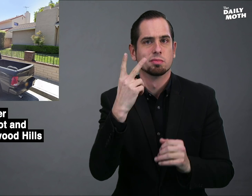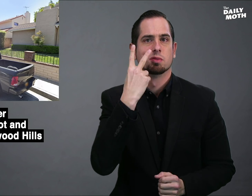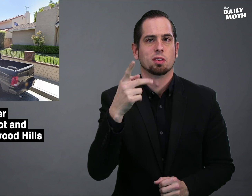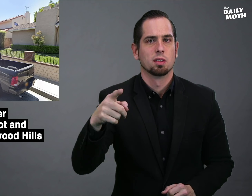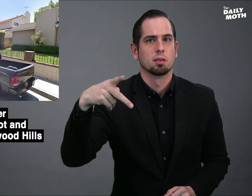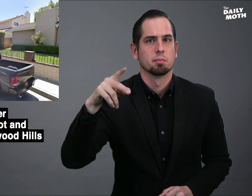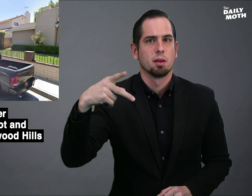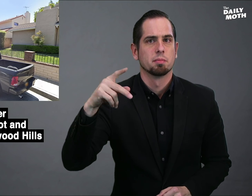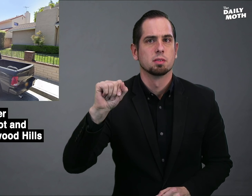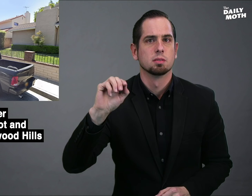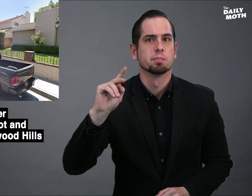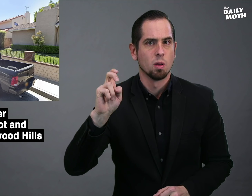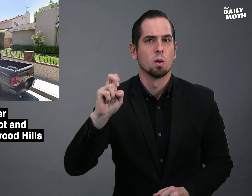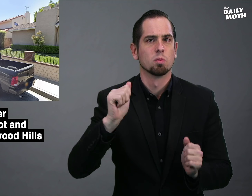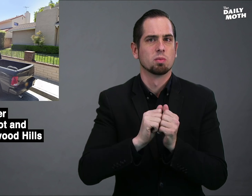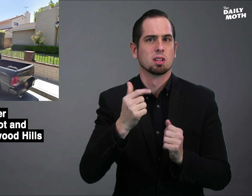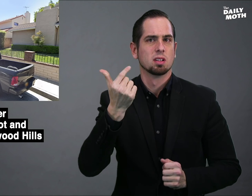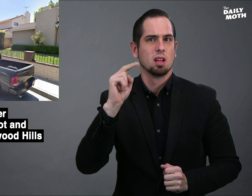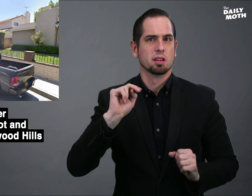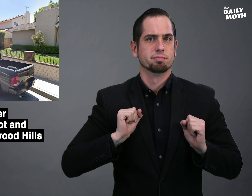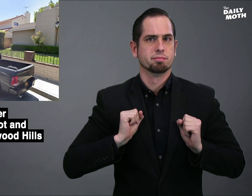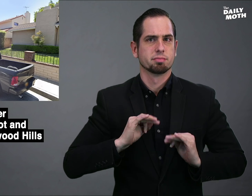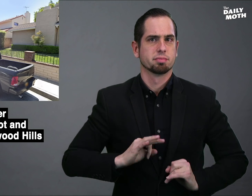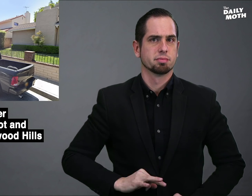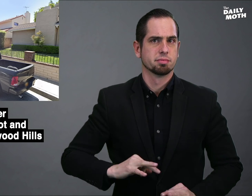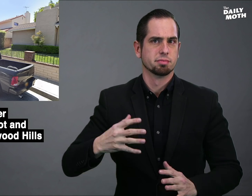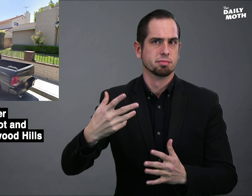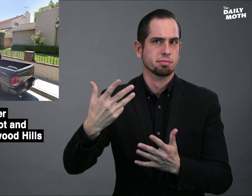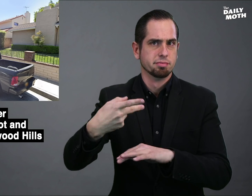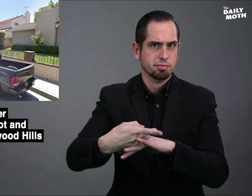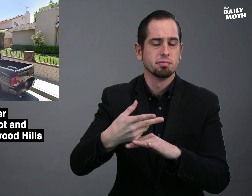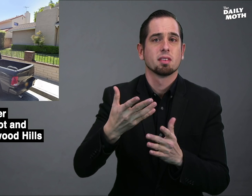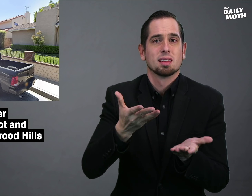they found Pop Smoke with gunshot wounds.